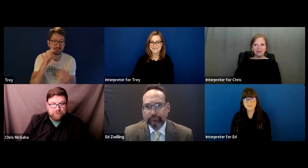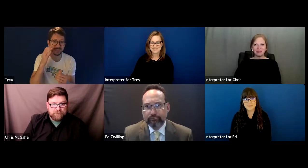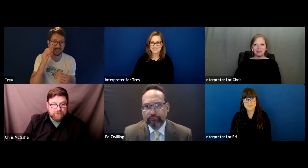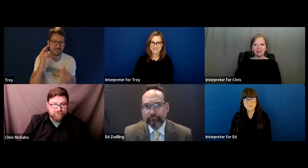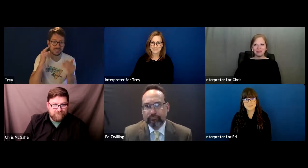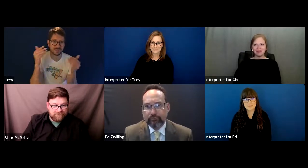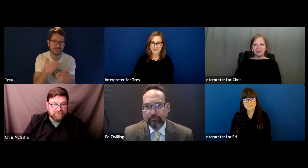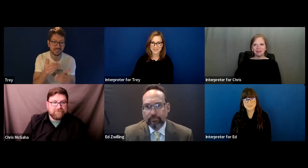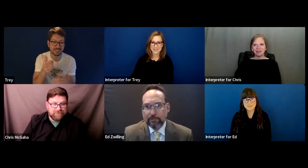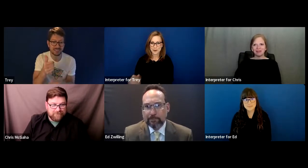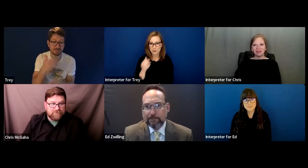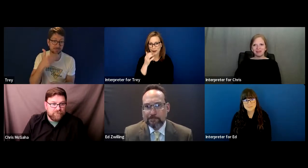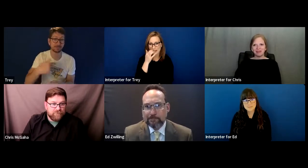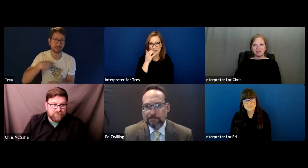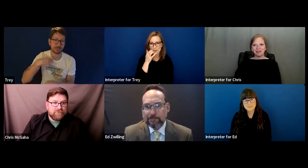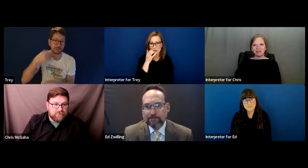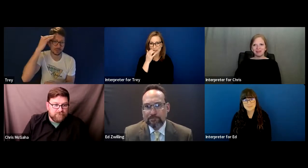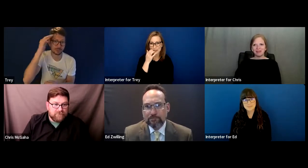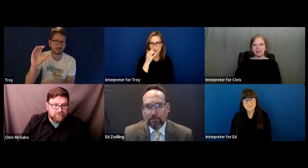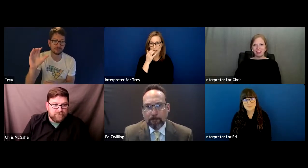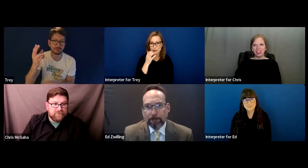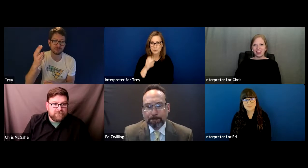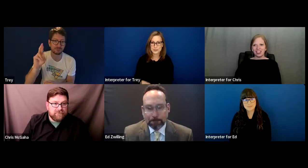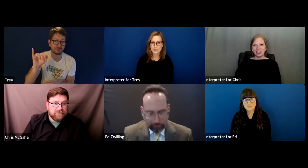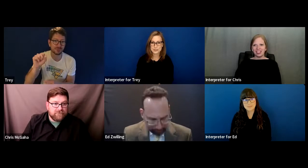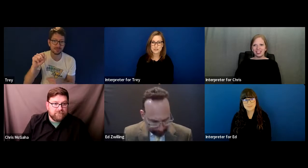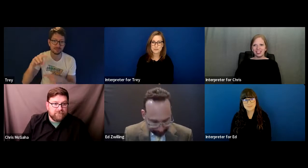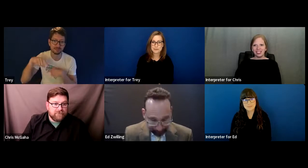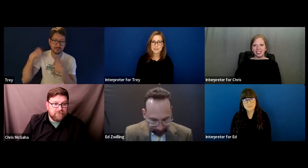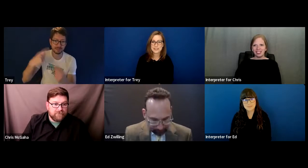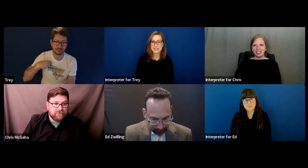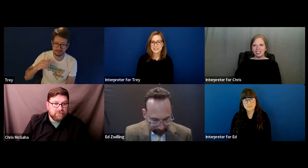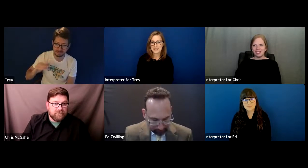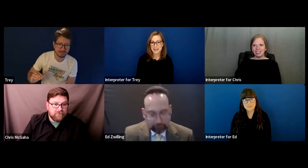Thank you, Chris, for introducing yourself.